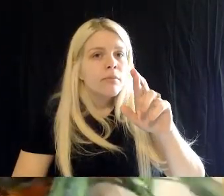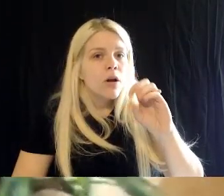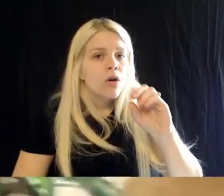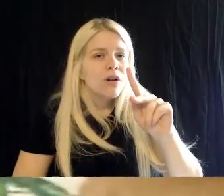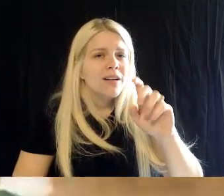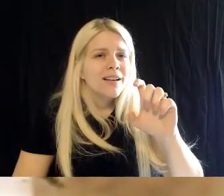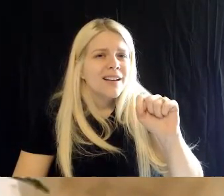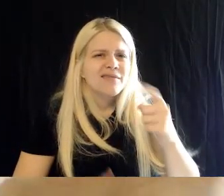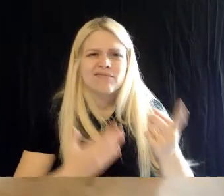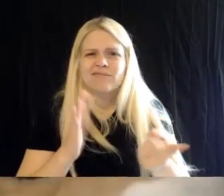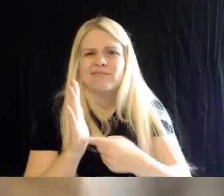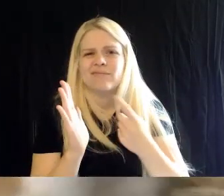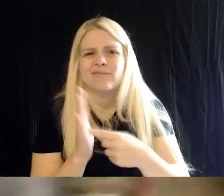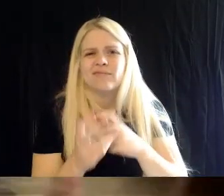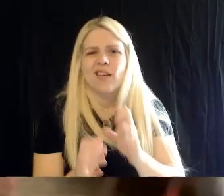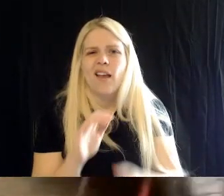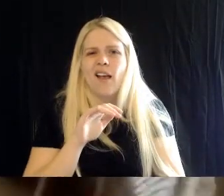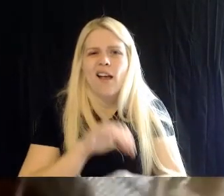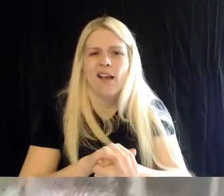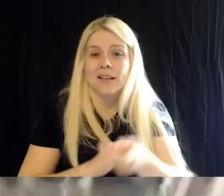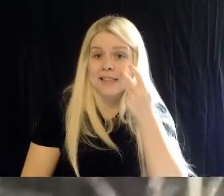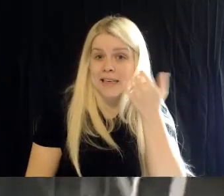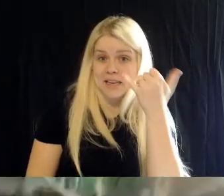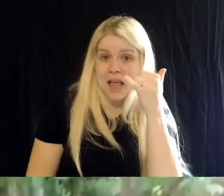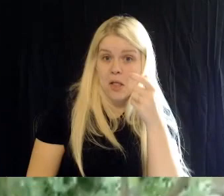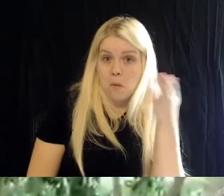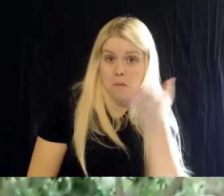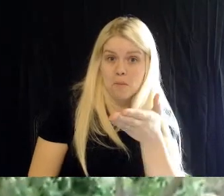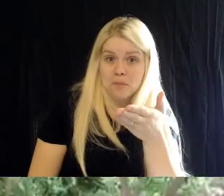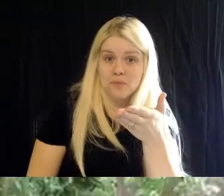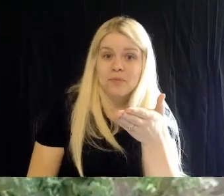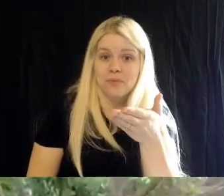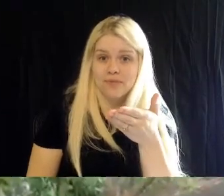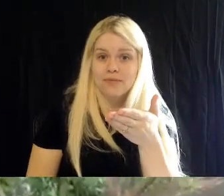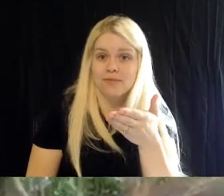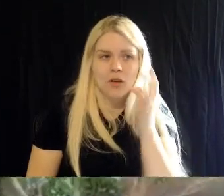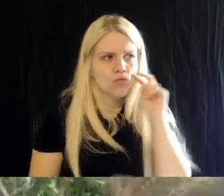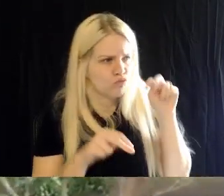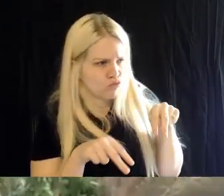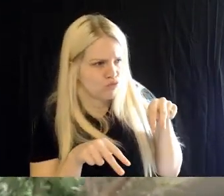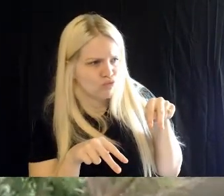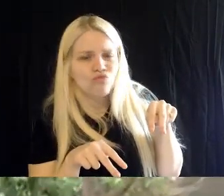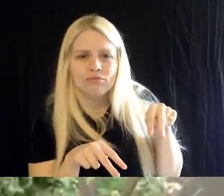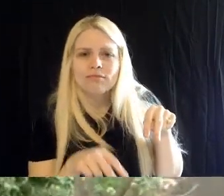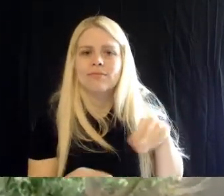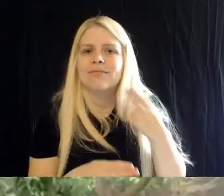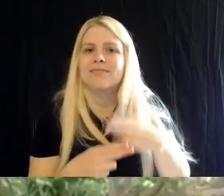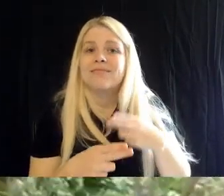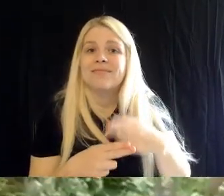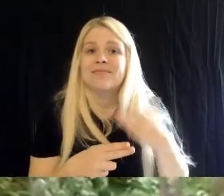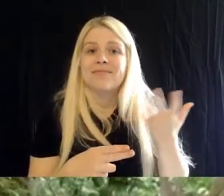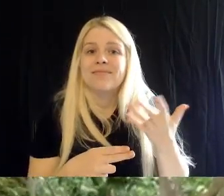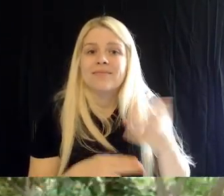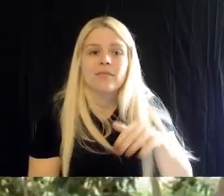the yellow one up in the canopy, over there watching us. Brad: Oh. Oh. Britt: Aer name is Ahnarilla.